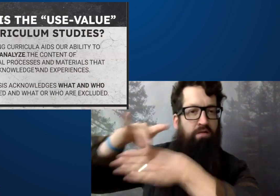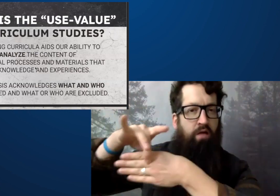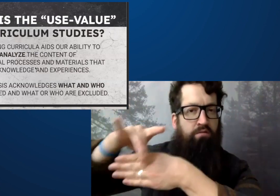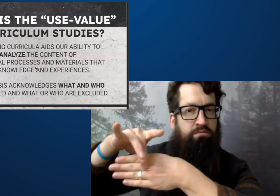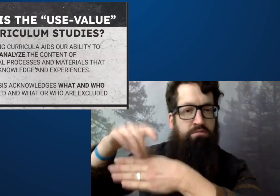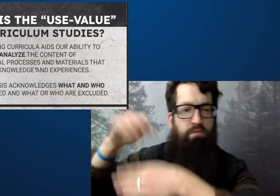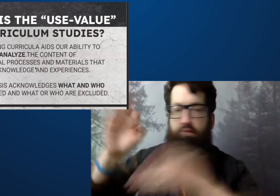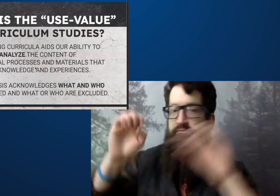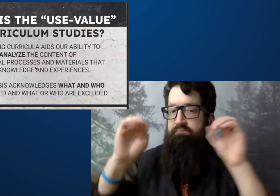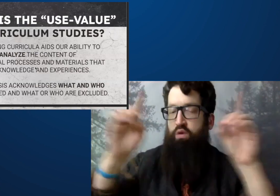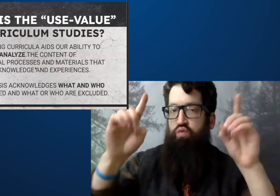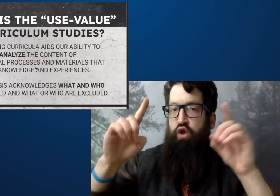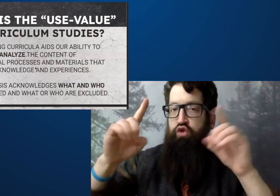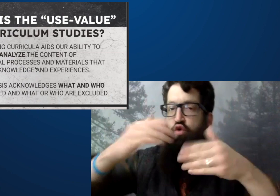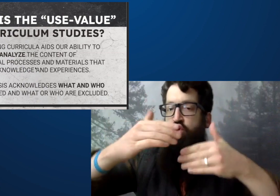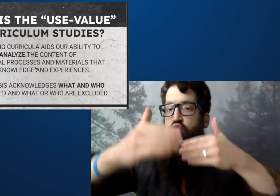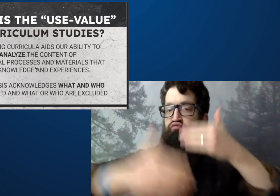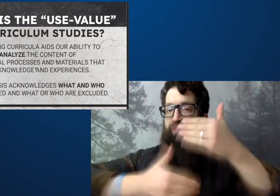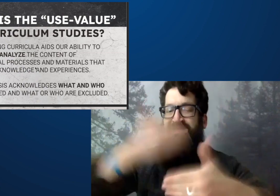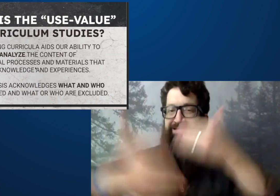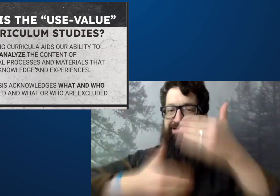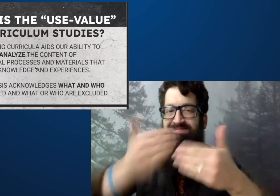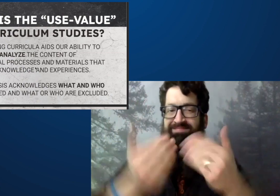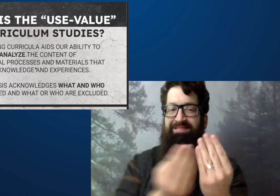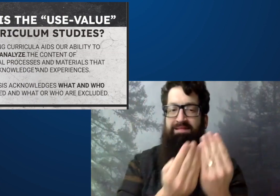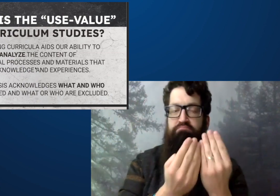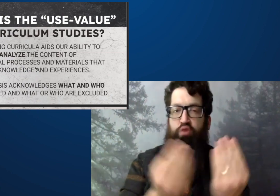analysis of content, of education,